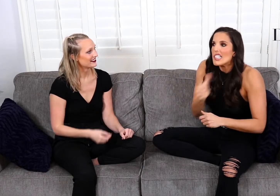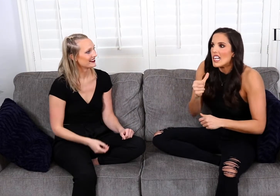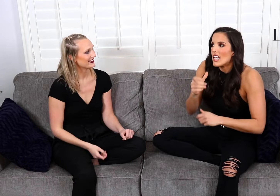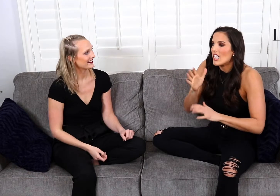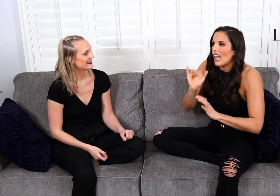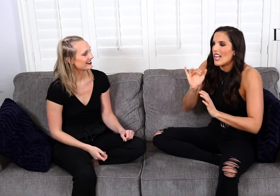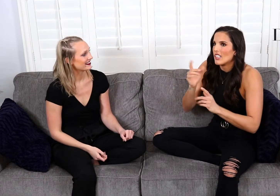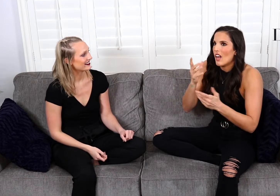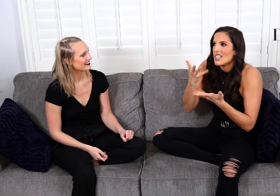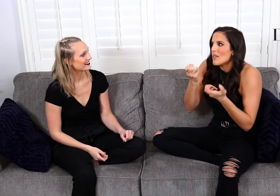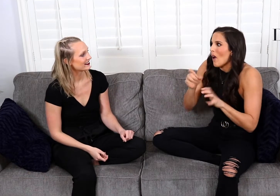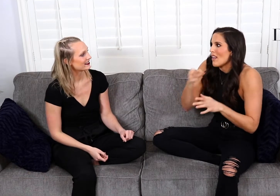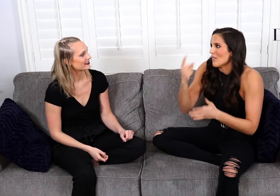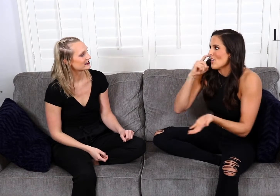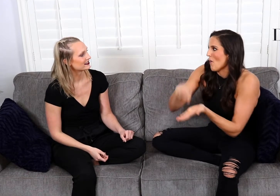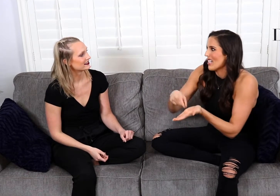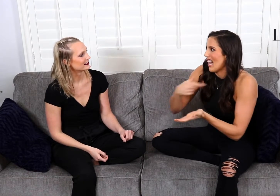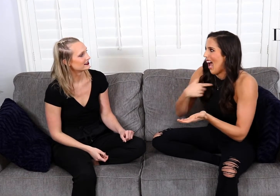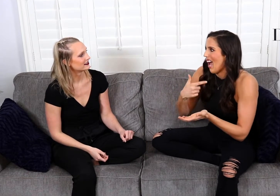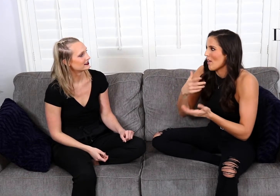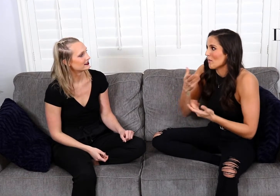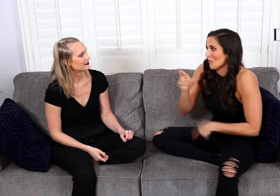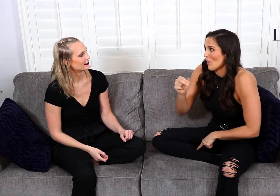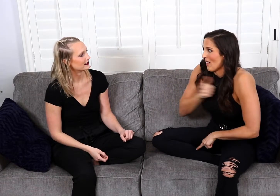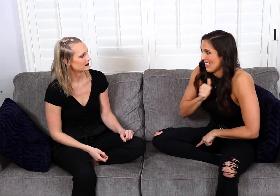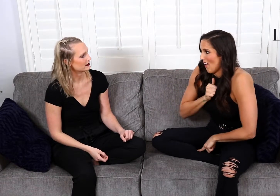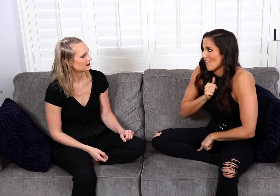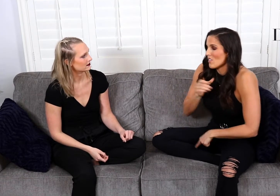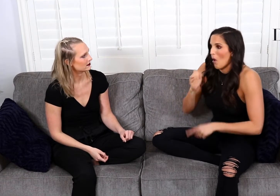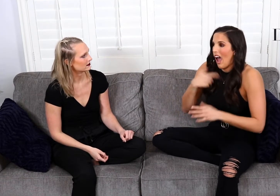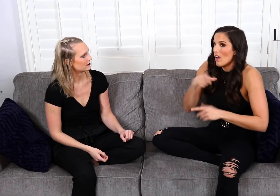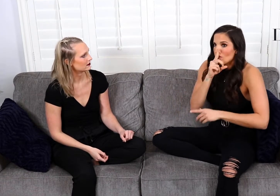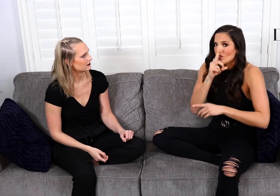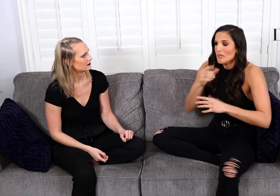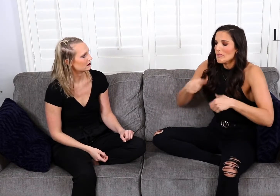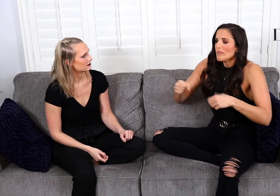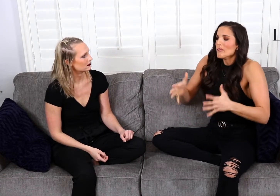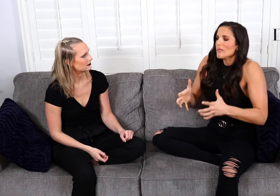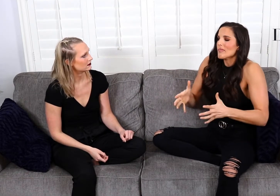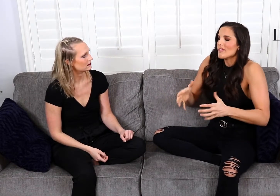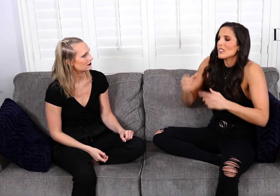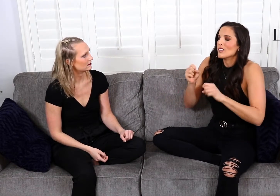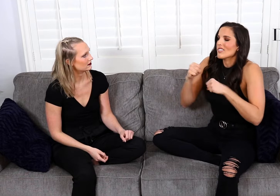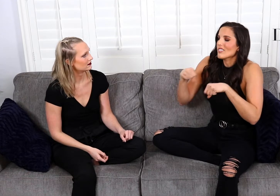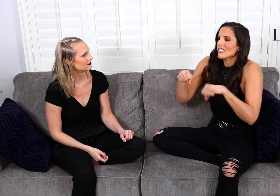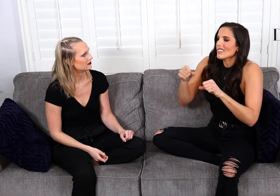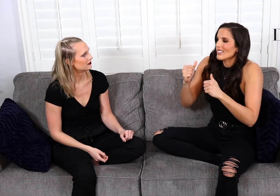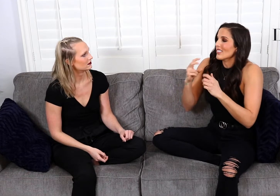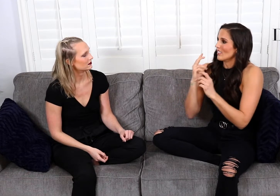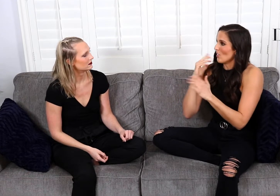not out loud because I don't want him to notice that I burned myself. So I stayed quiet and suffered through